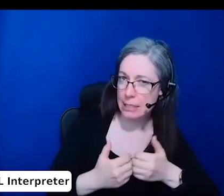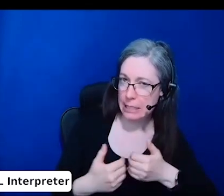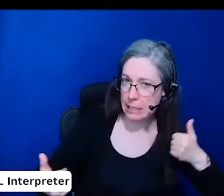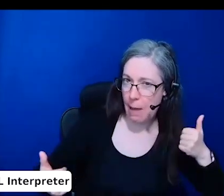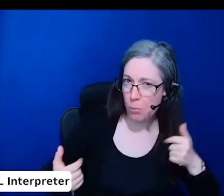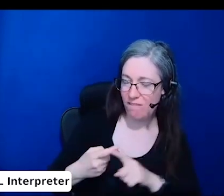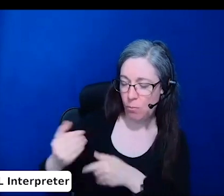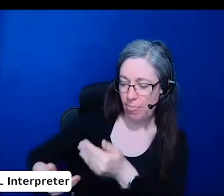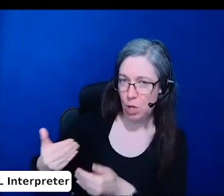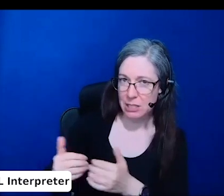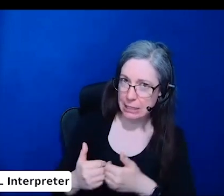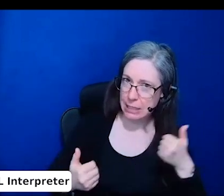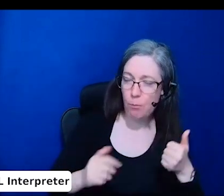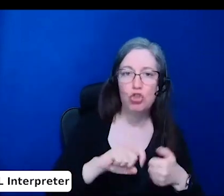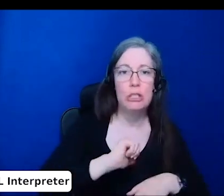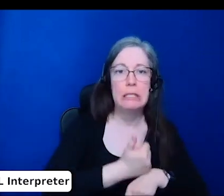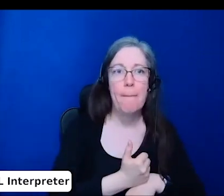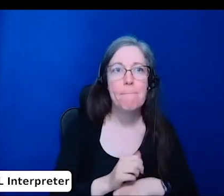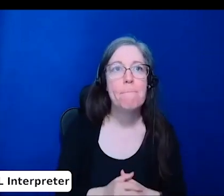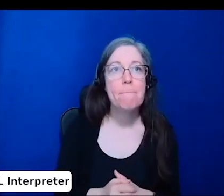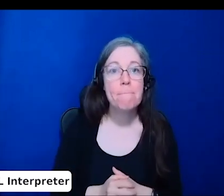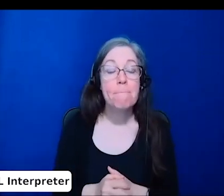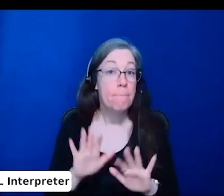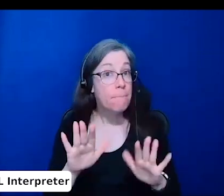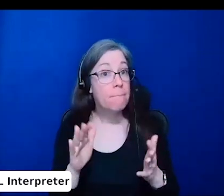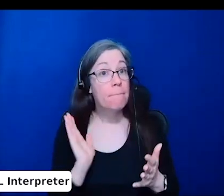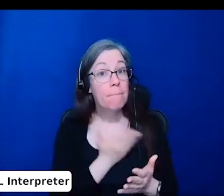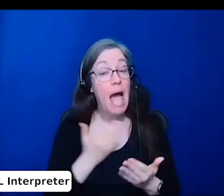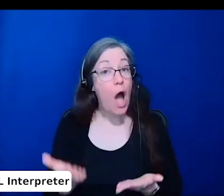Here again are our suggestions. I'll just reiterate them now.